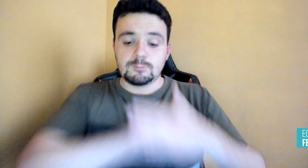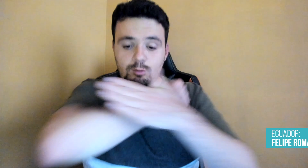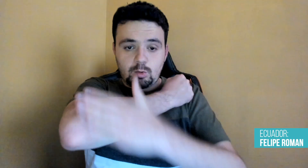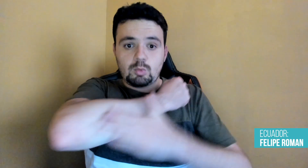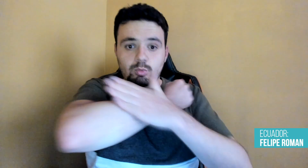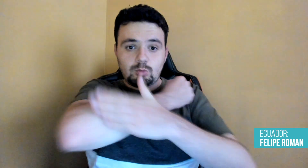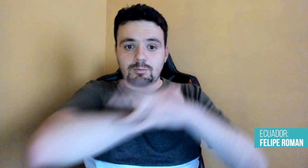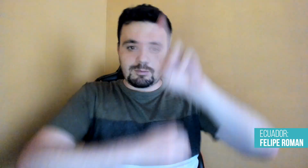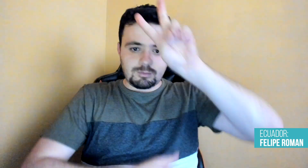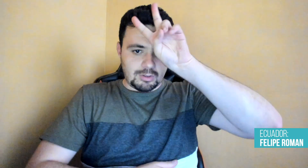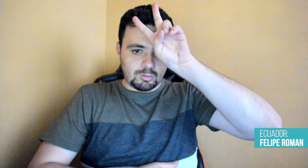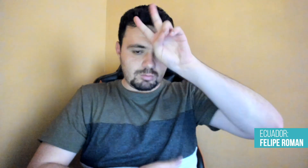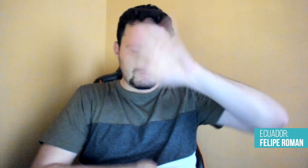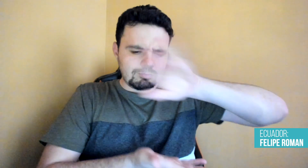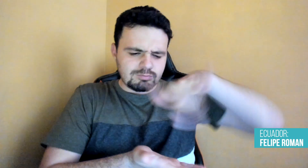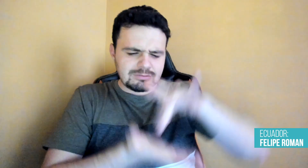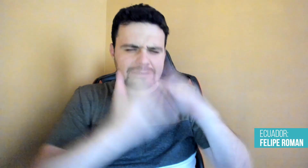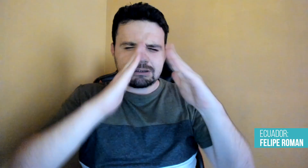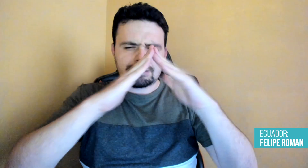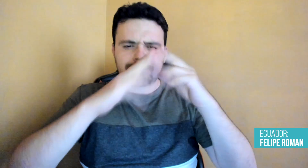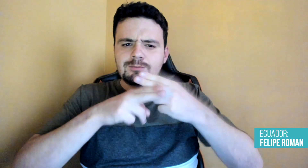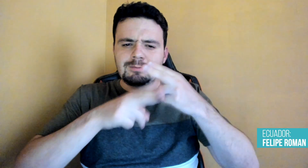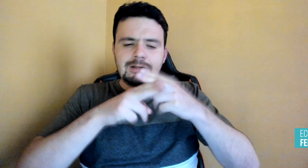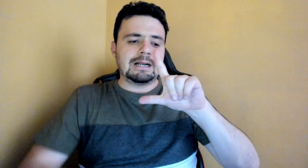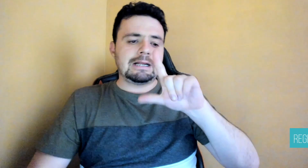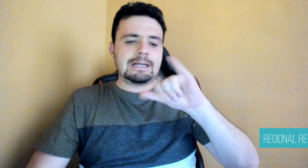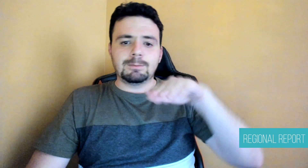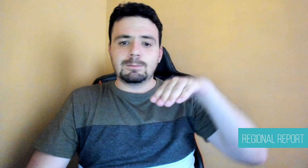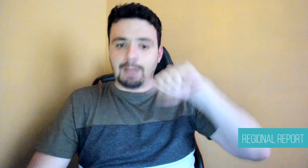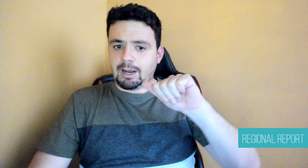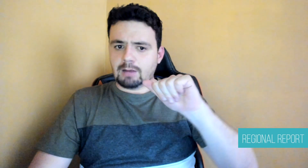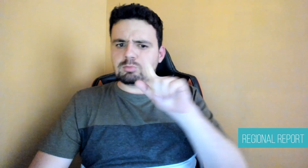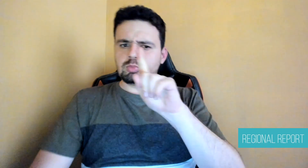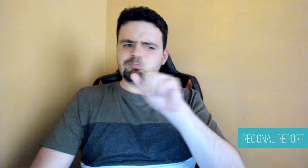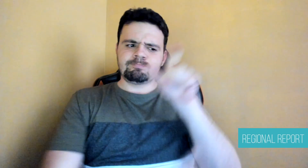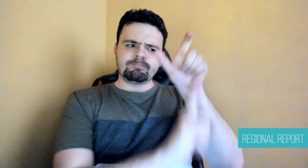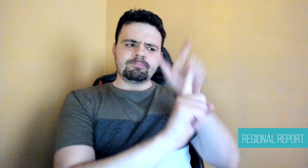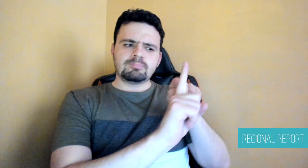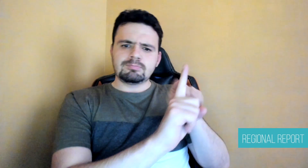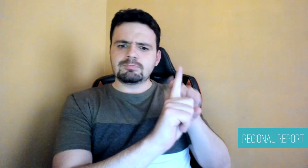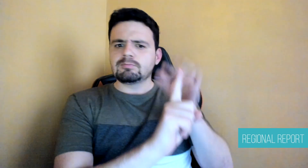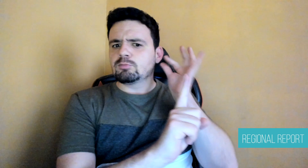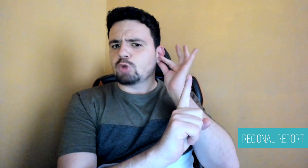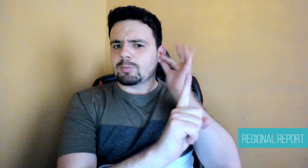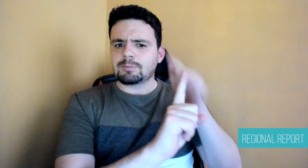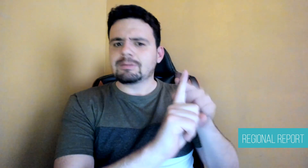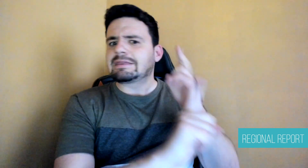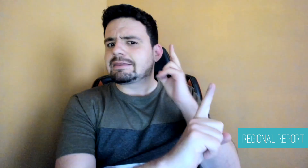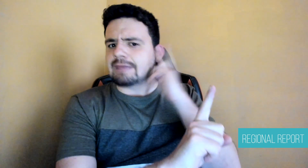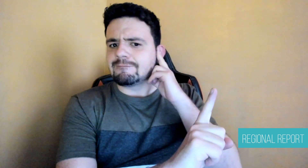For the first time in the city of Lima, Peru,